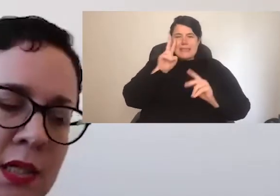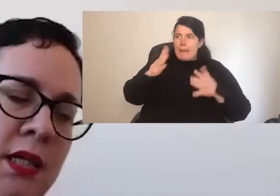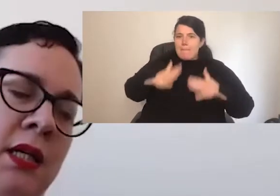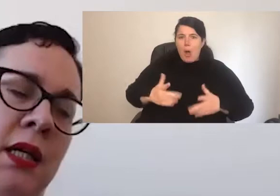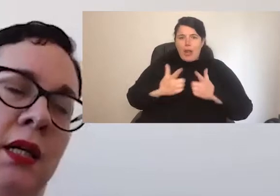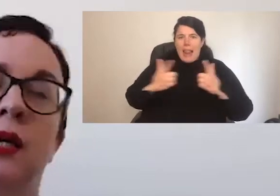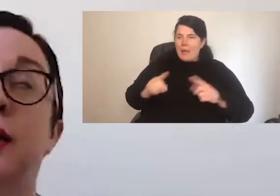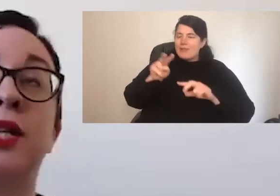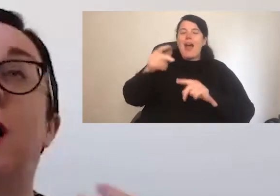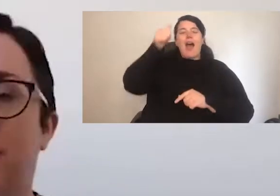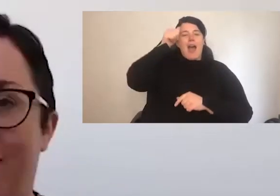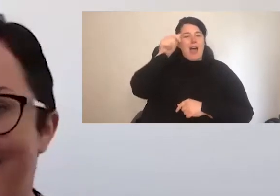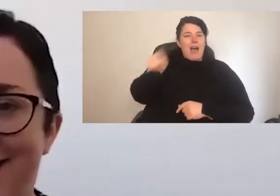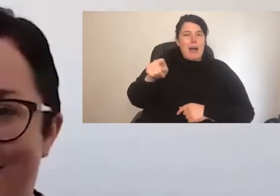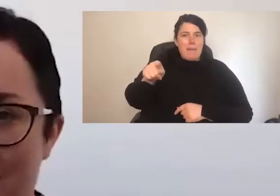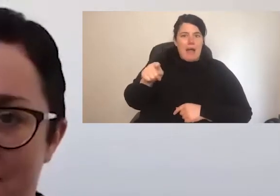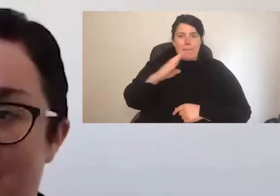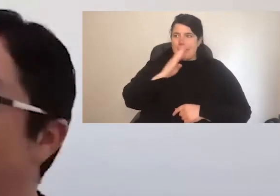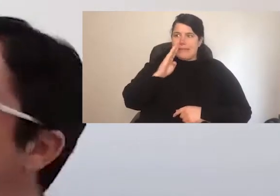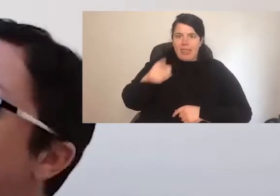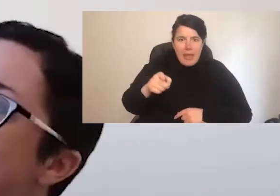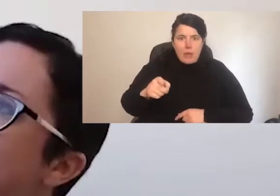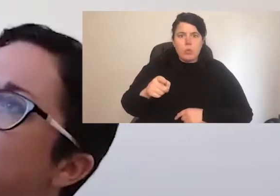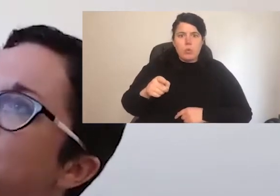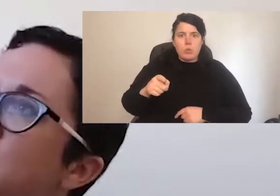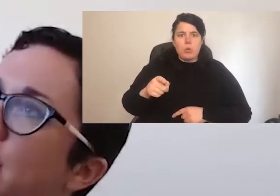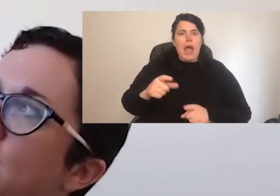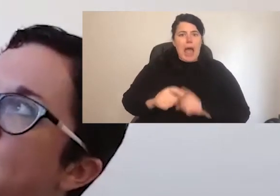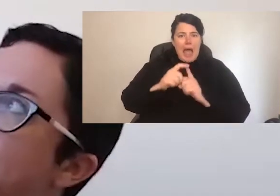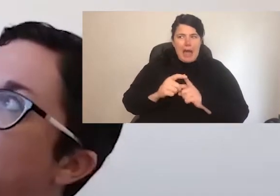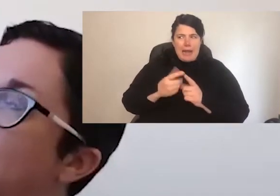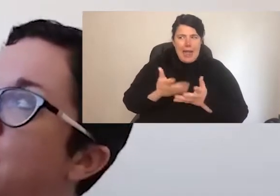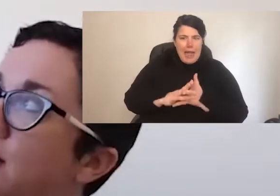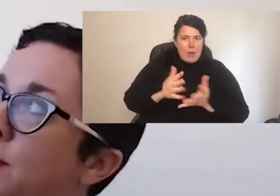On top of all that as if that wasn't enough, situations of behavior that might have been